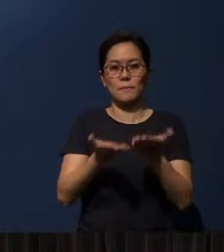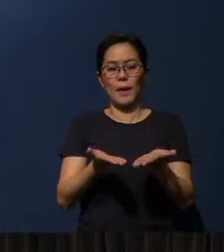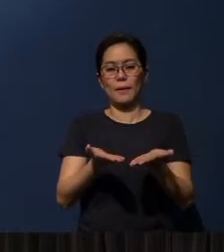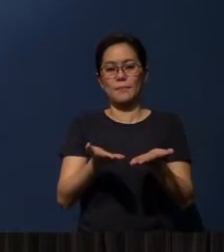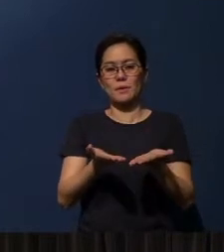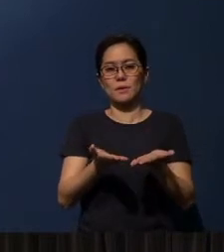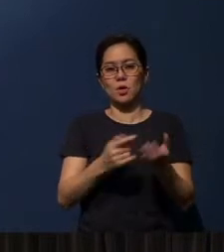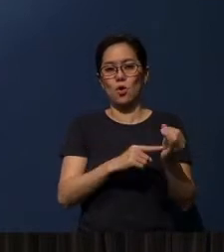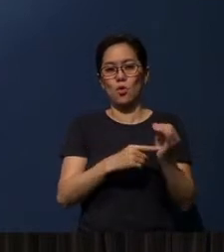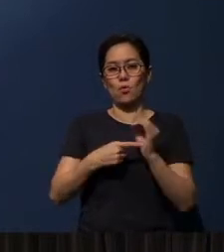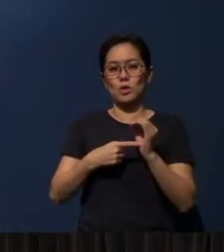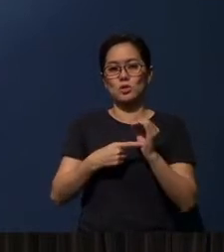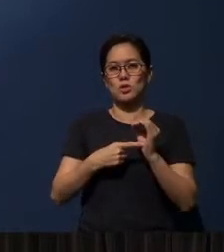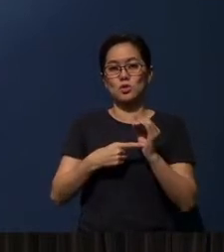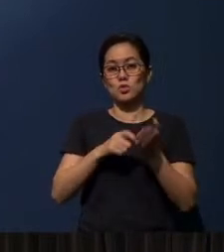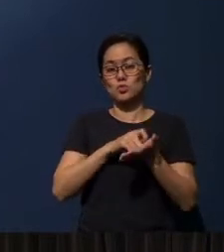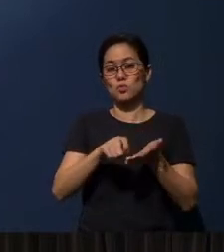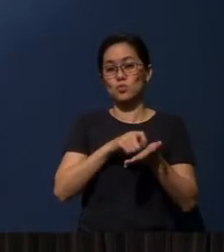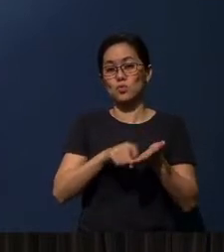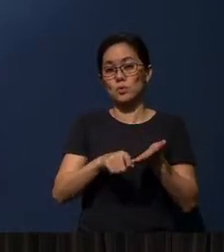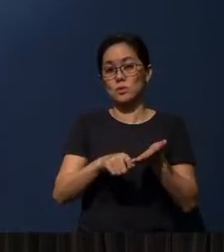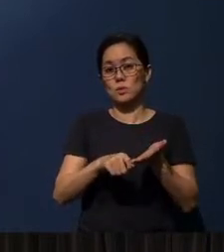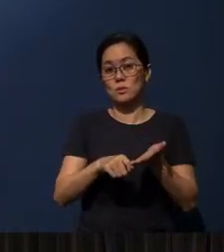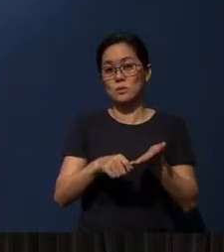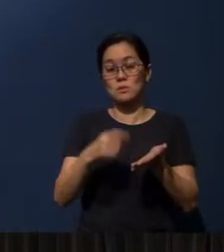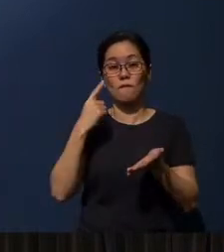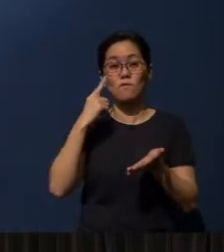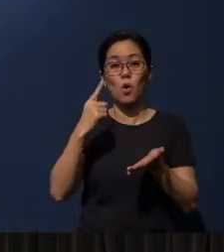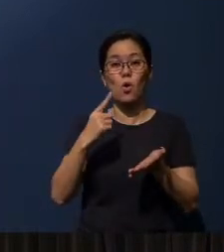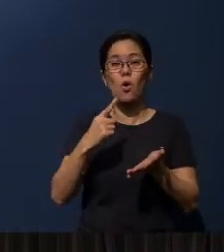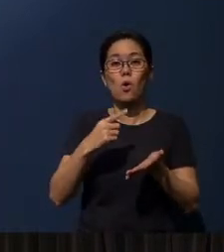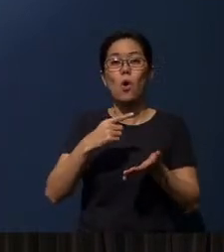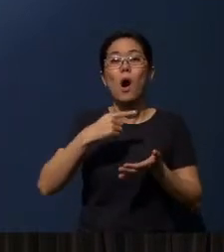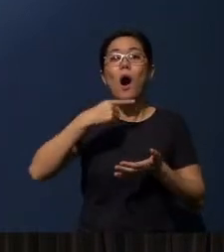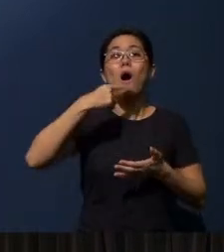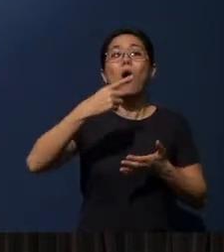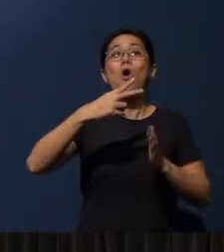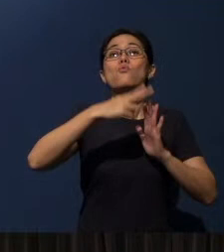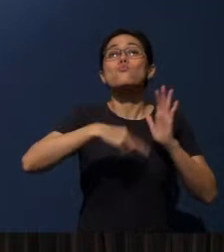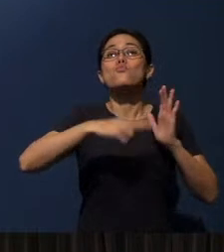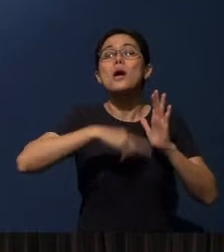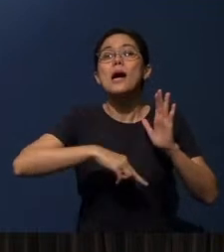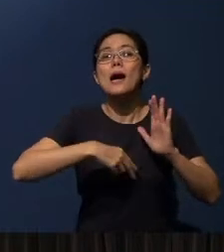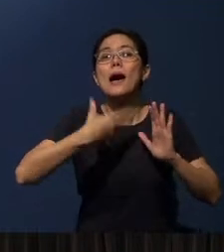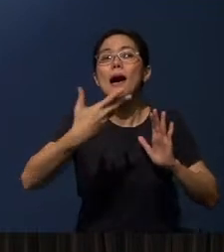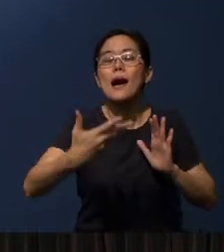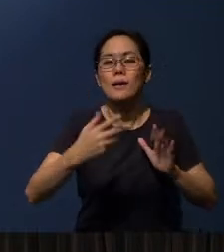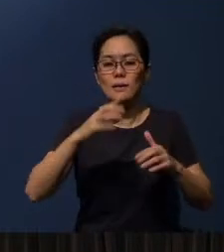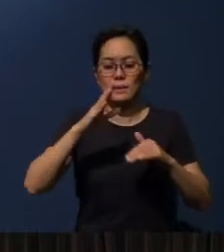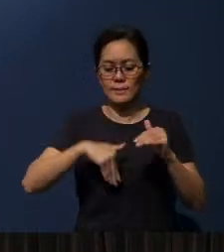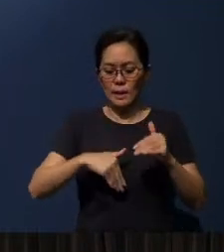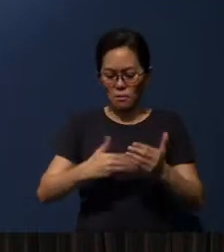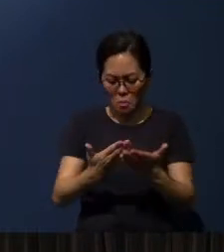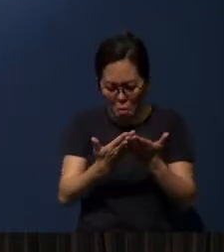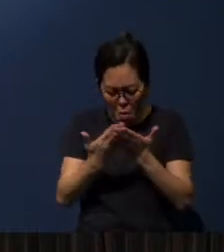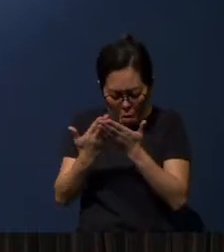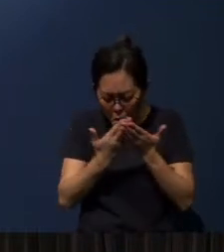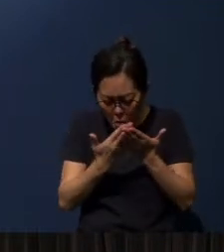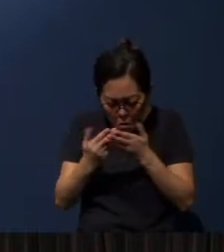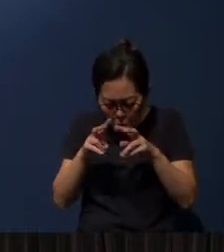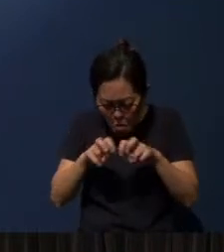originally written more to be read and heard, than to be studied and to be investigated, okay?